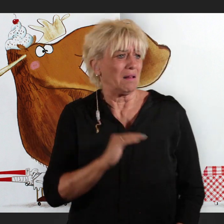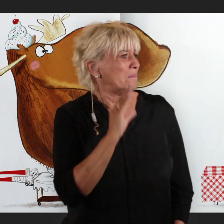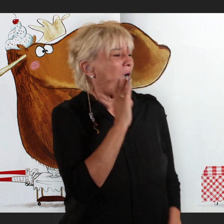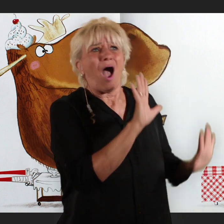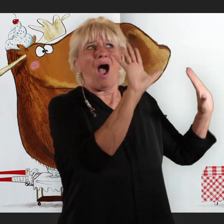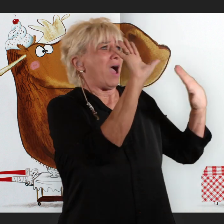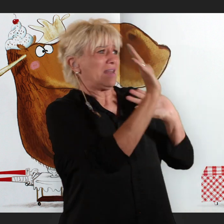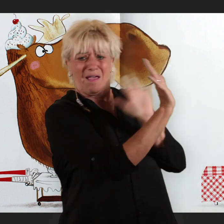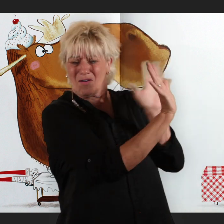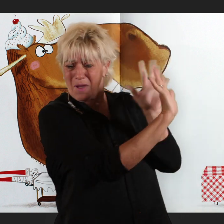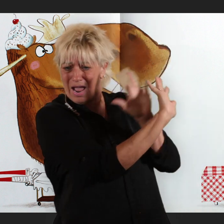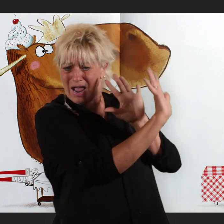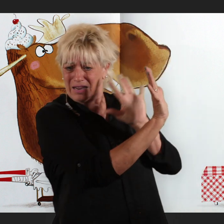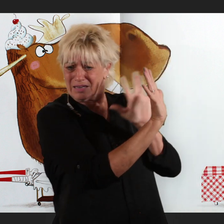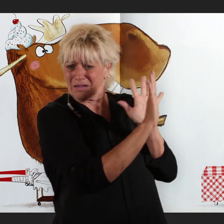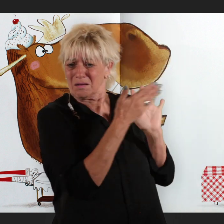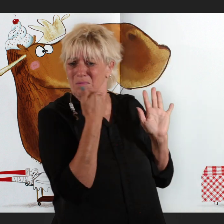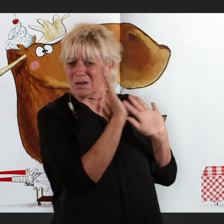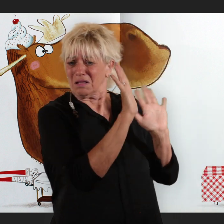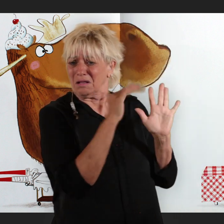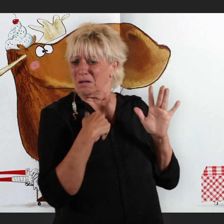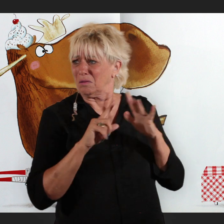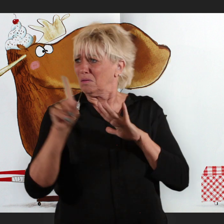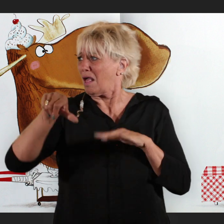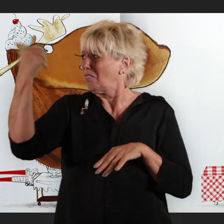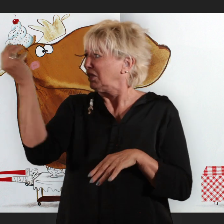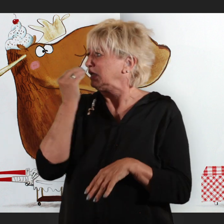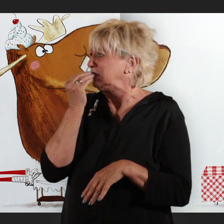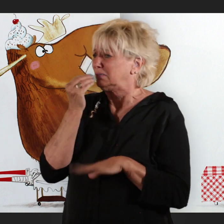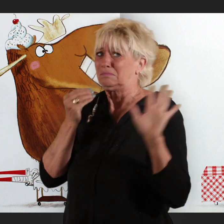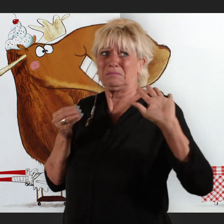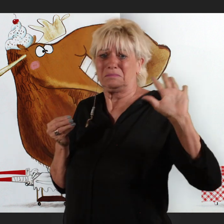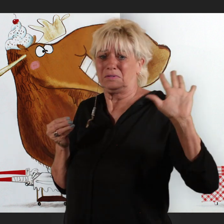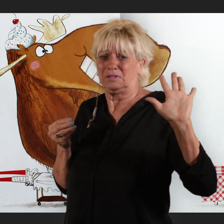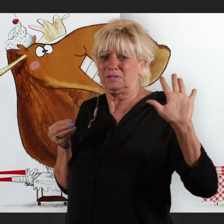Never mind! I'm eating somewhere else!